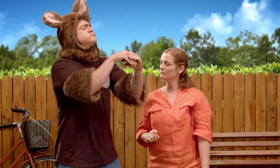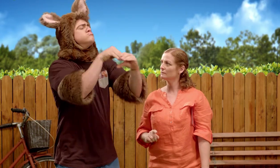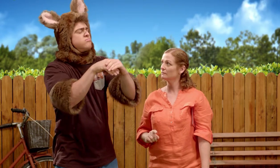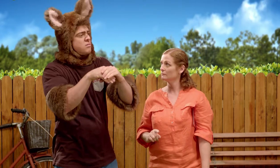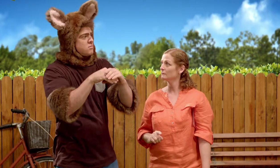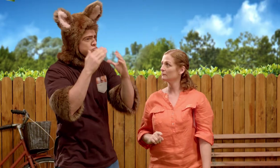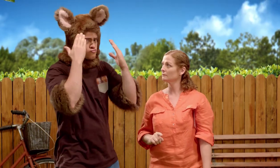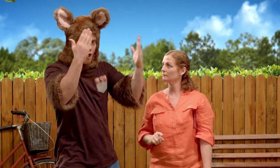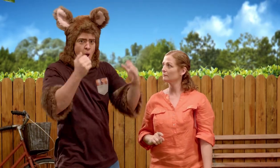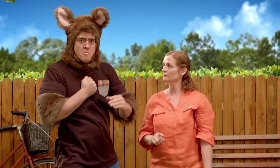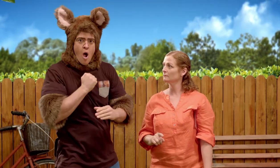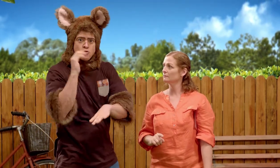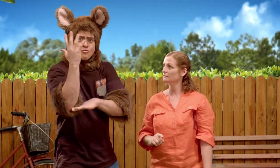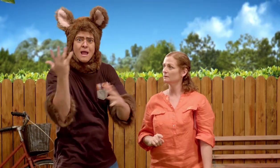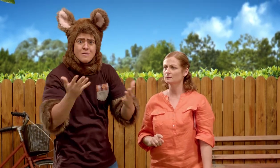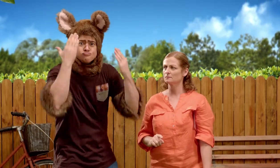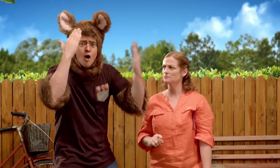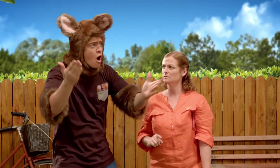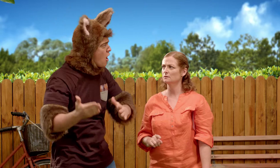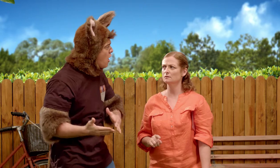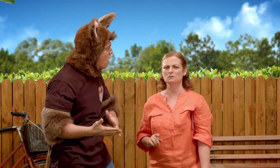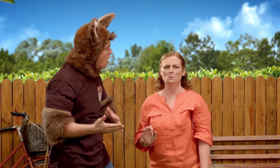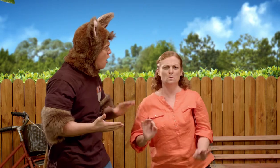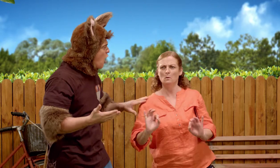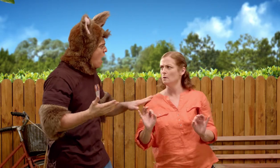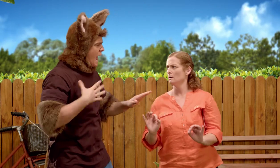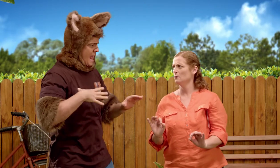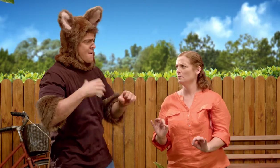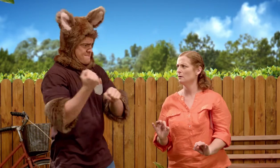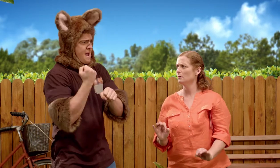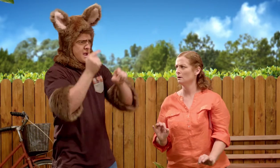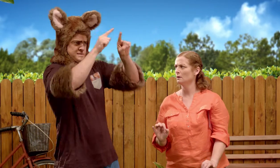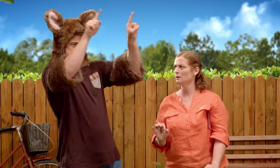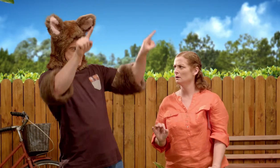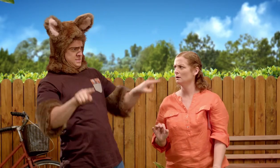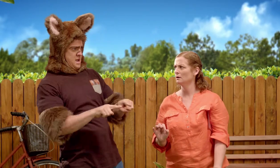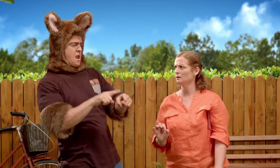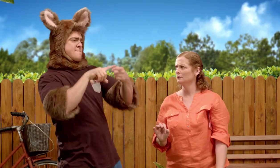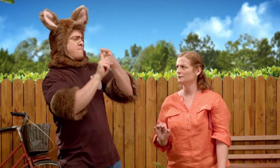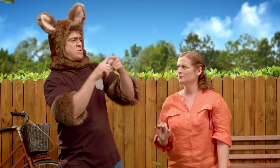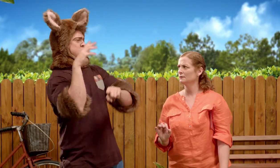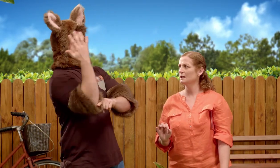doesn't know where my tree is. Maybe I need to make a sign that says 'Possum's Tree'